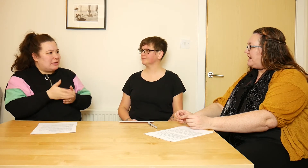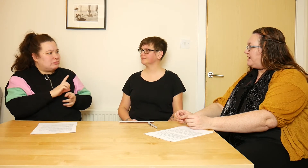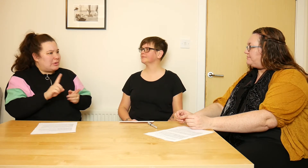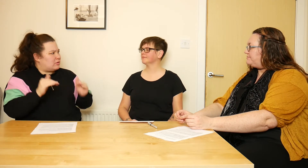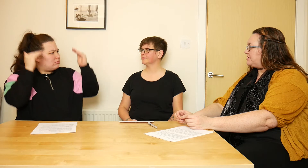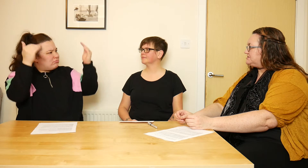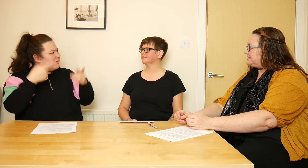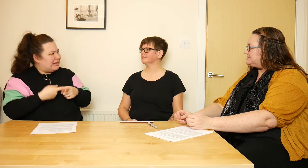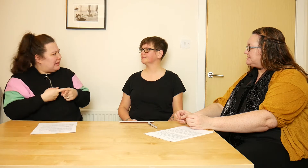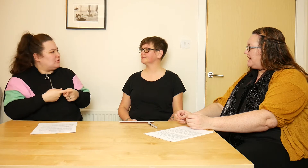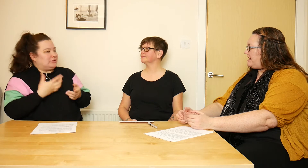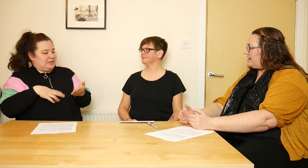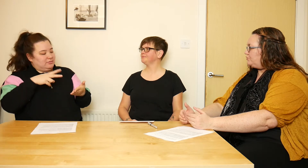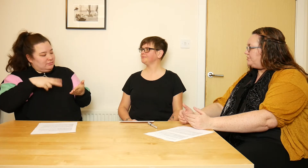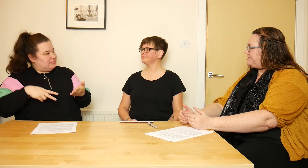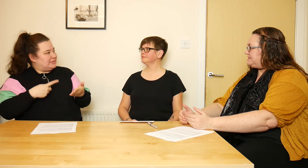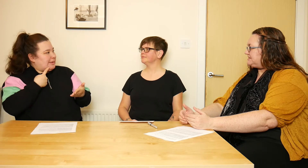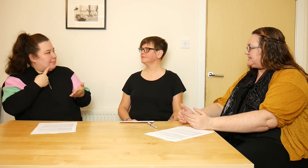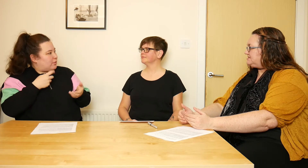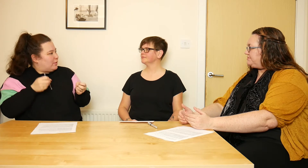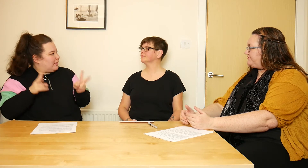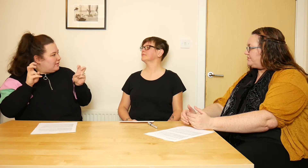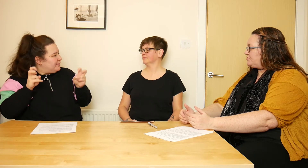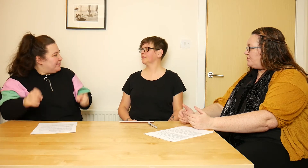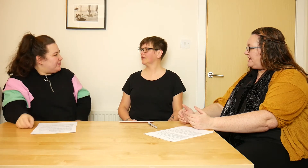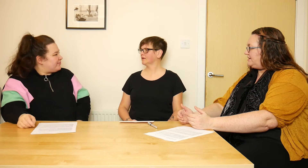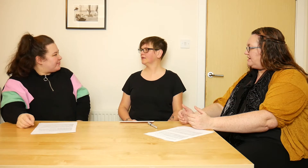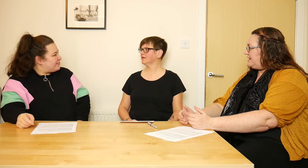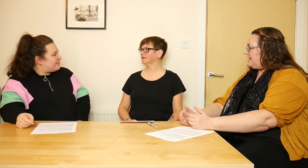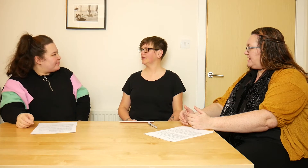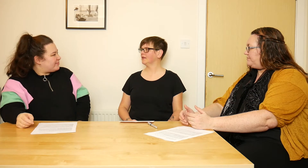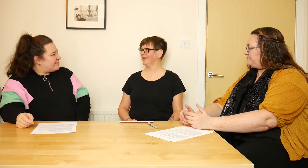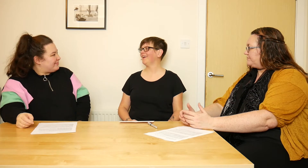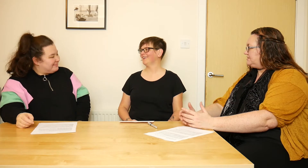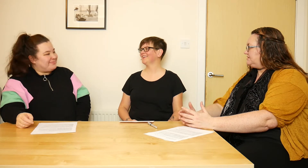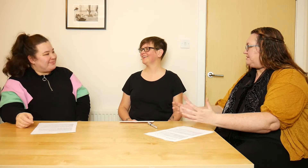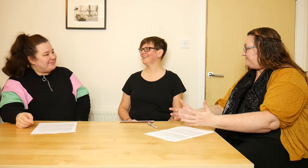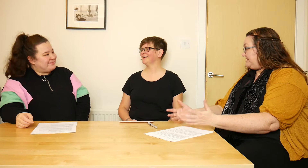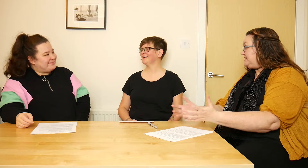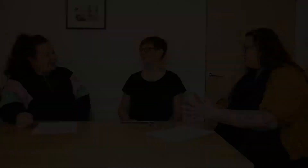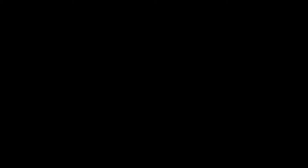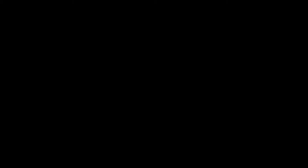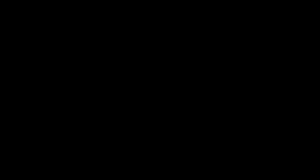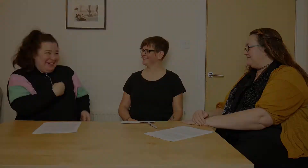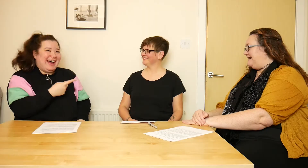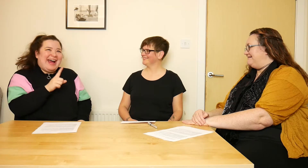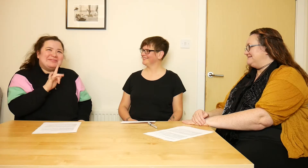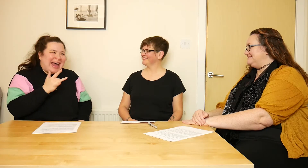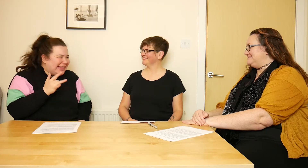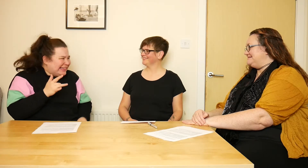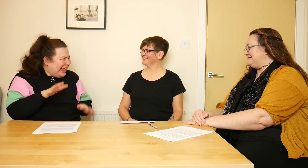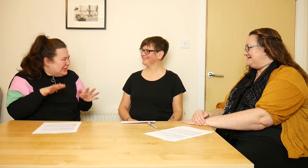because things aren't going to be as accessible if they're not in simplified English.